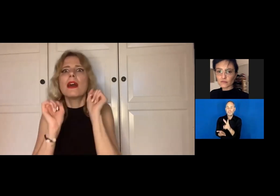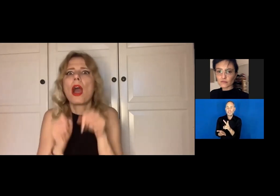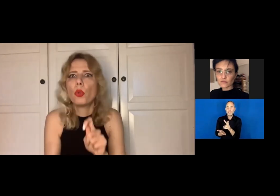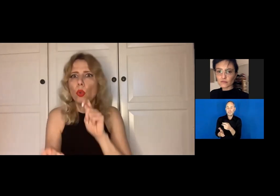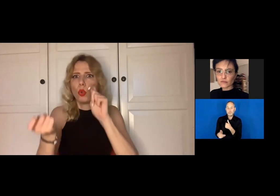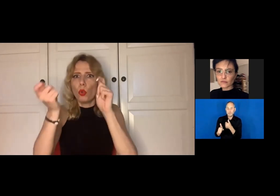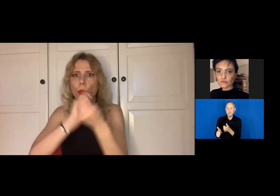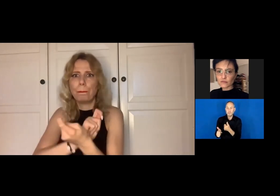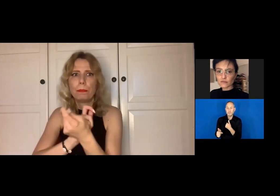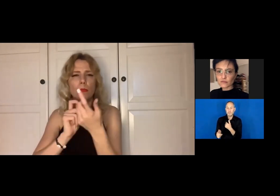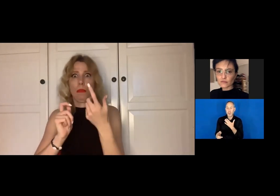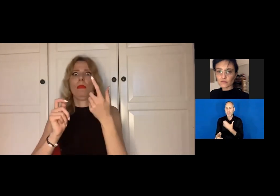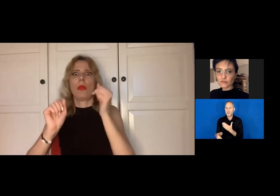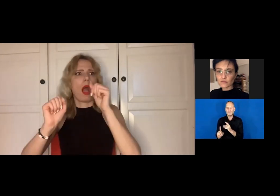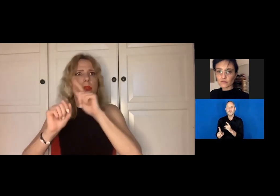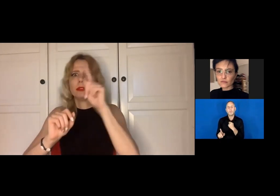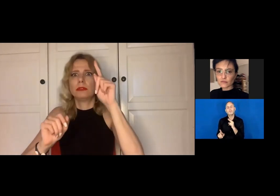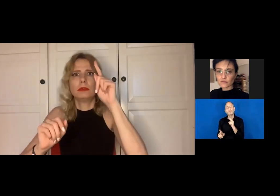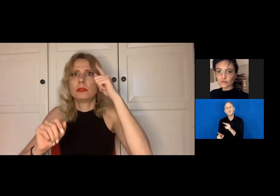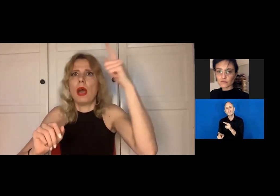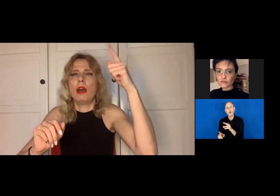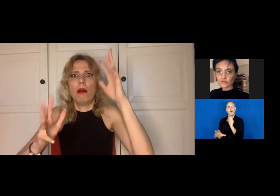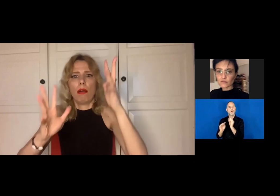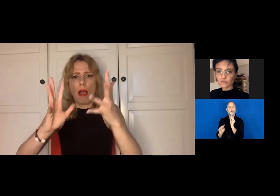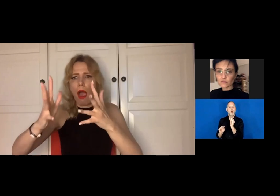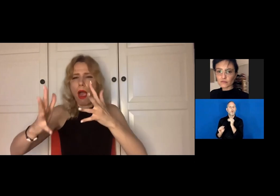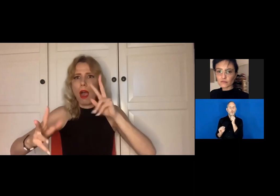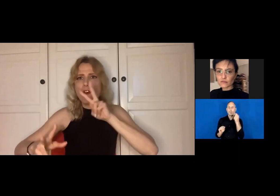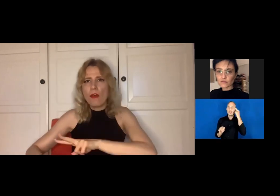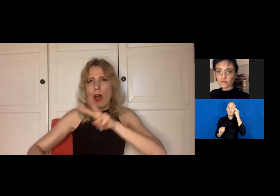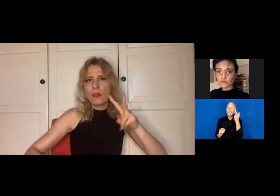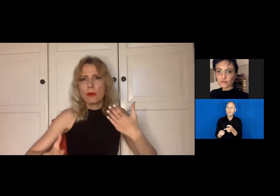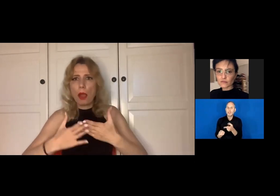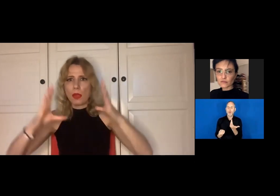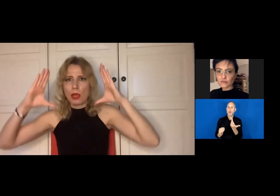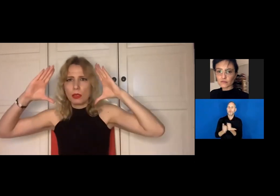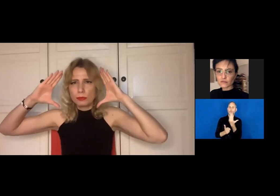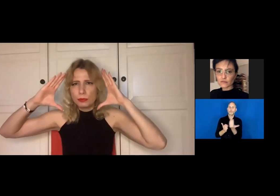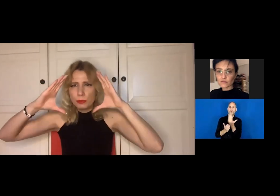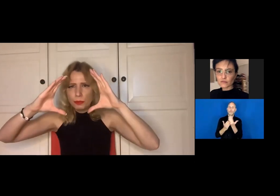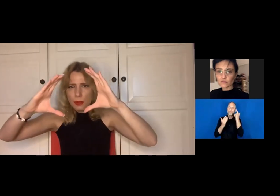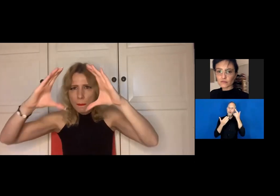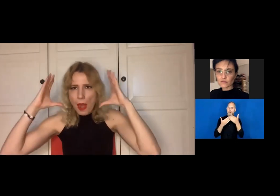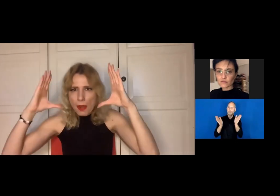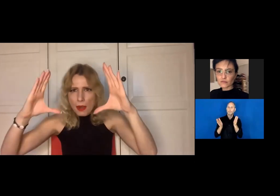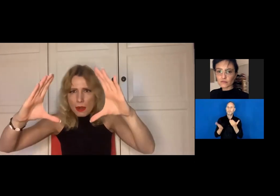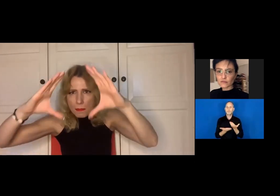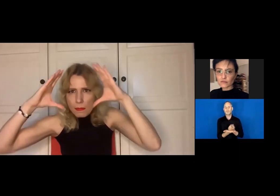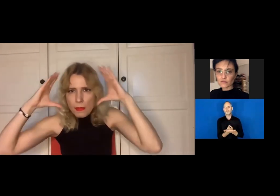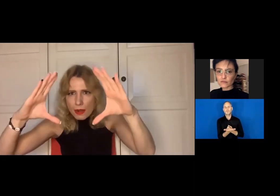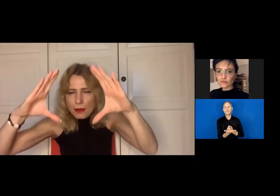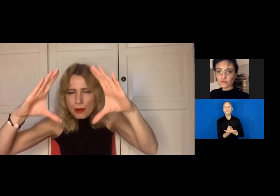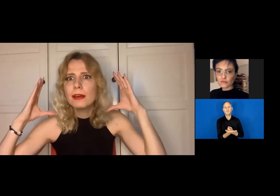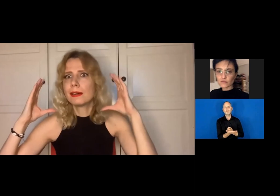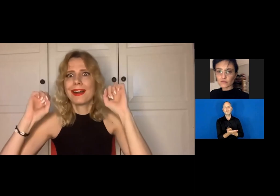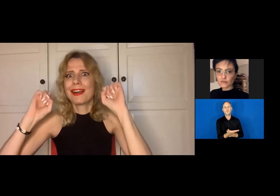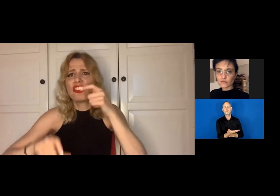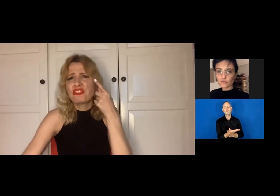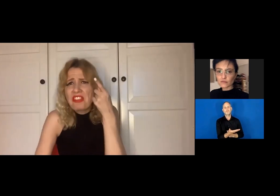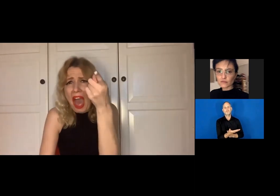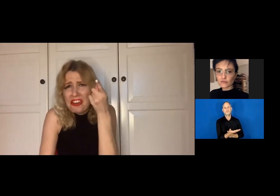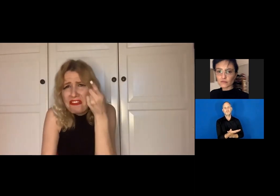Like, I gather what people are trying to tell me about dance and then I take it all in and create a new picture.